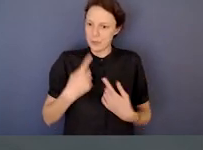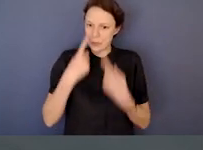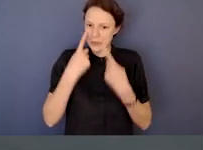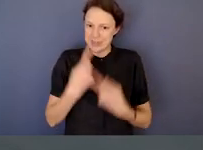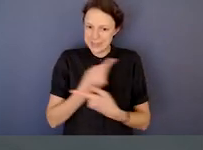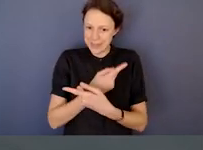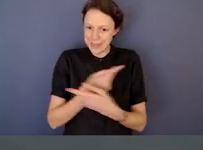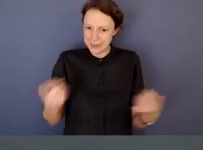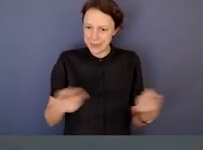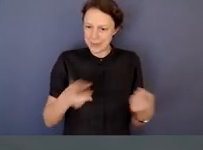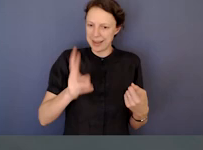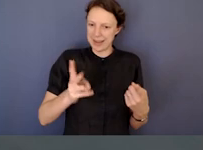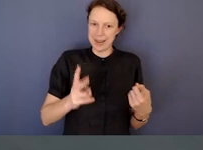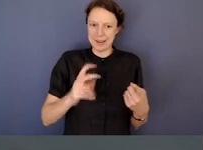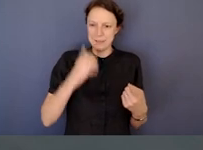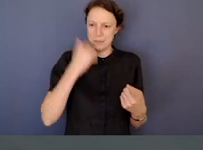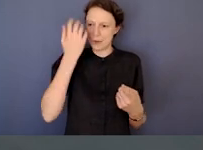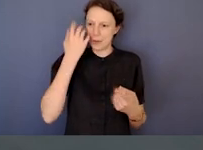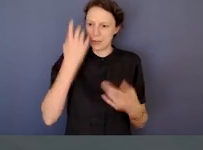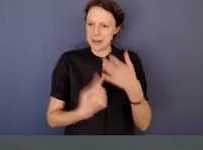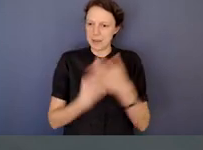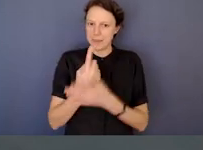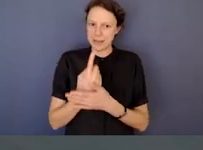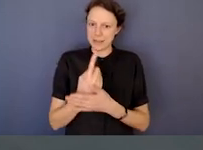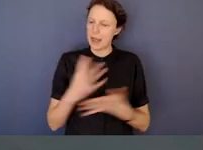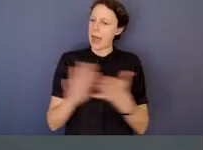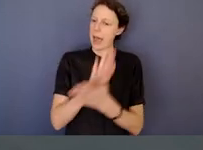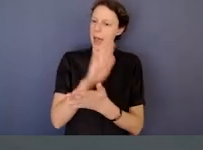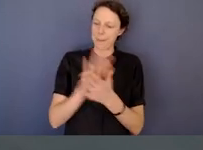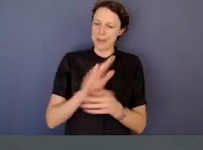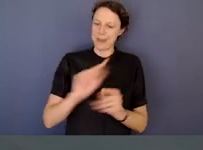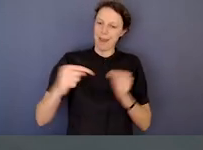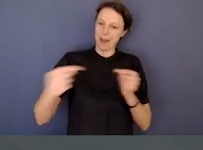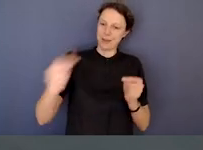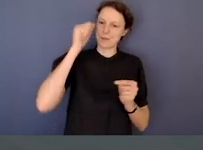And we look forward to seeing you again at those future events. And very happy Anti-Corruption Day, everybody.